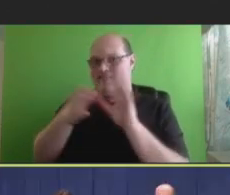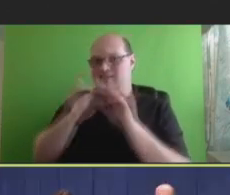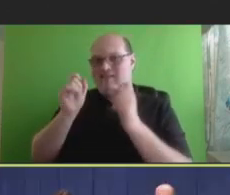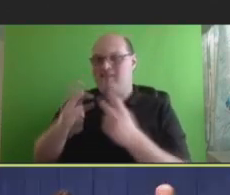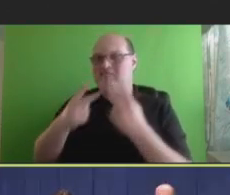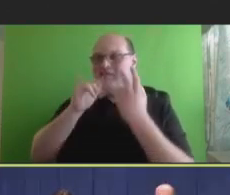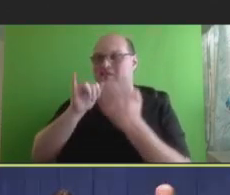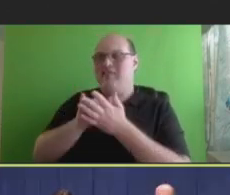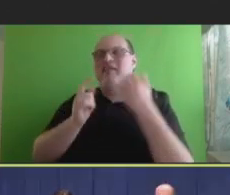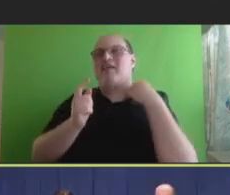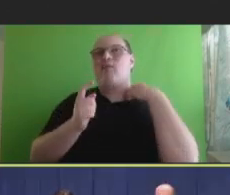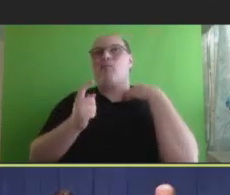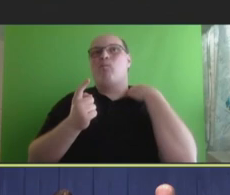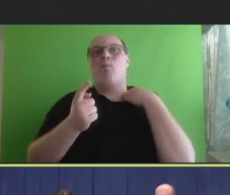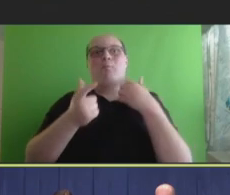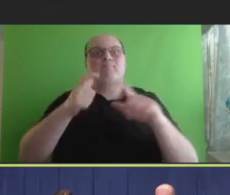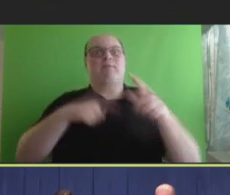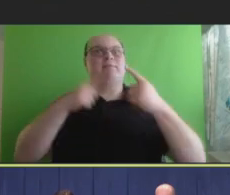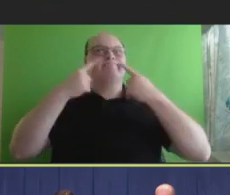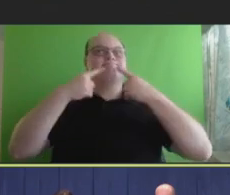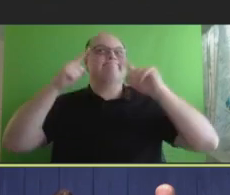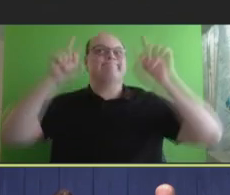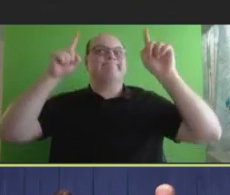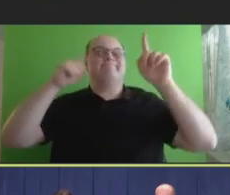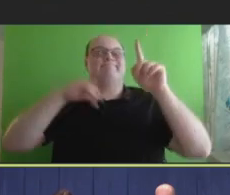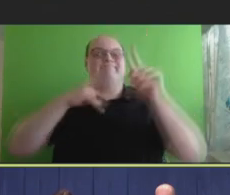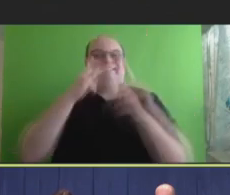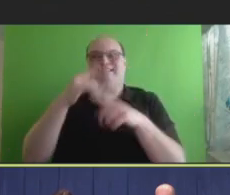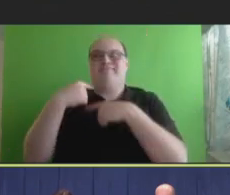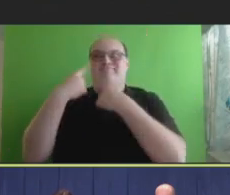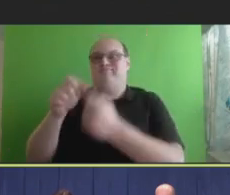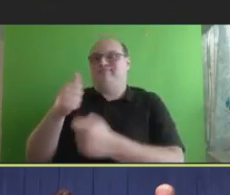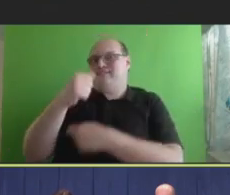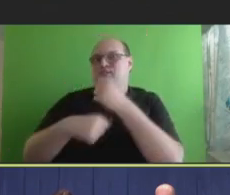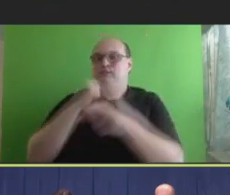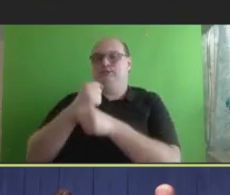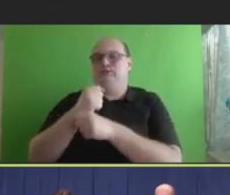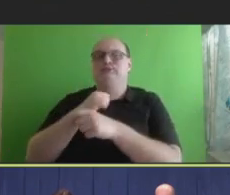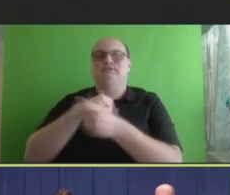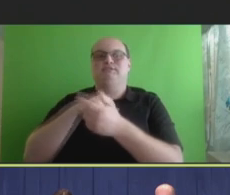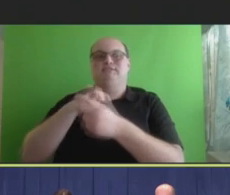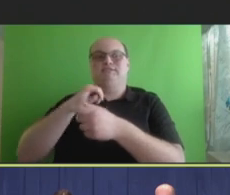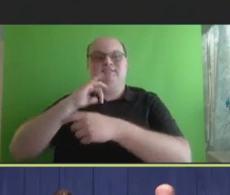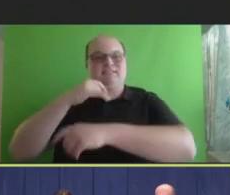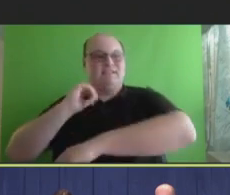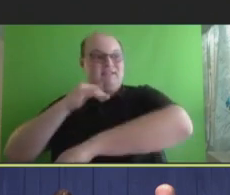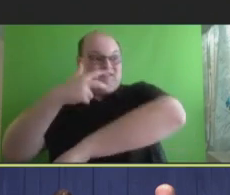of the big successes we've seen in the last decade plus has been vaccinations at pharmacies.